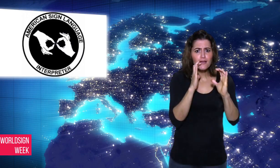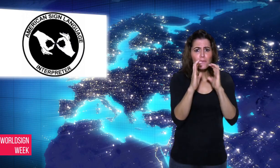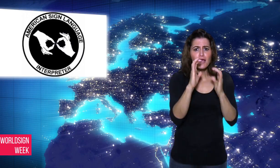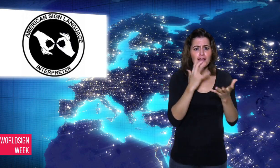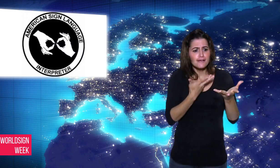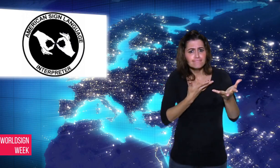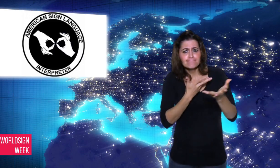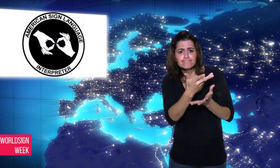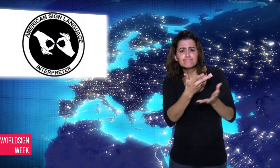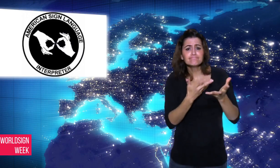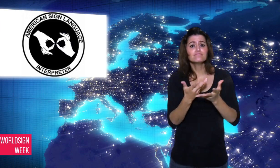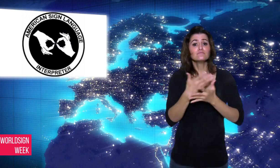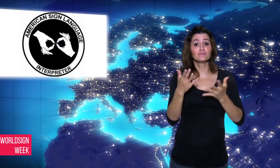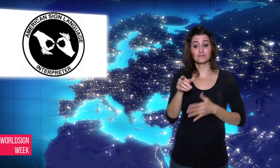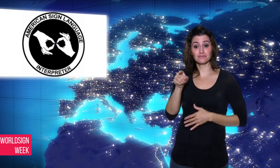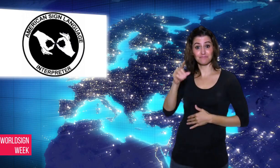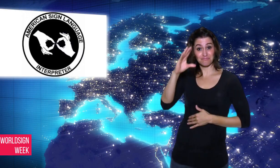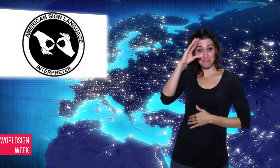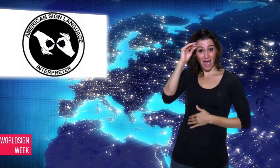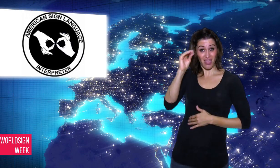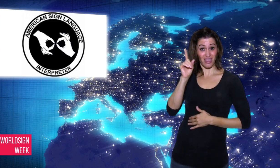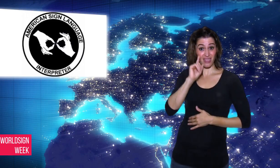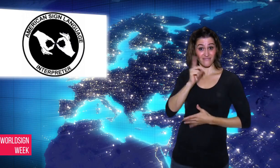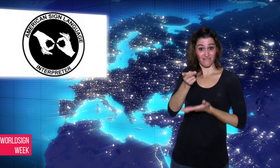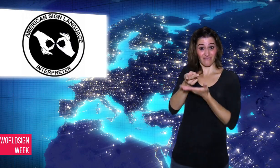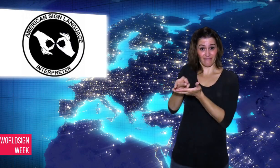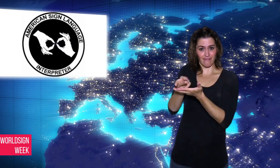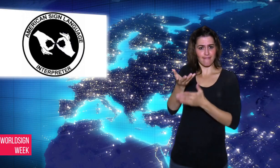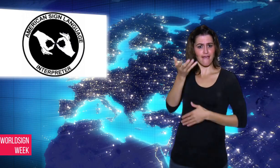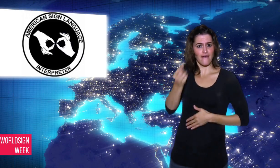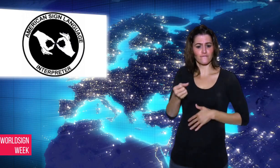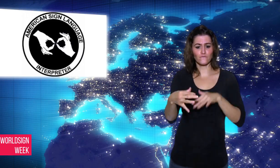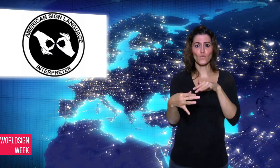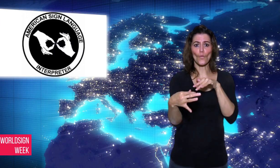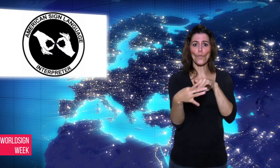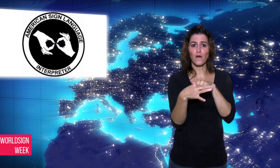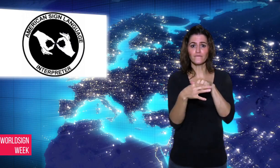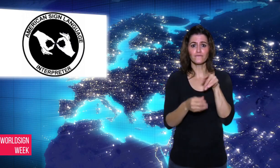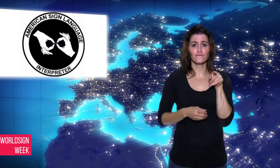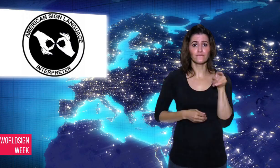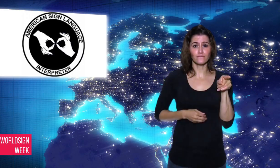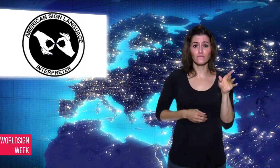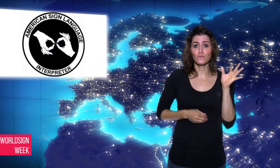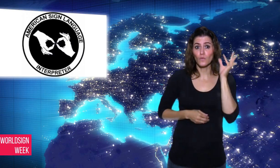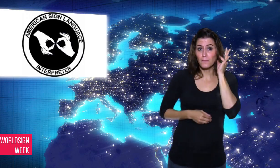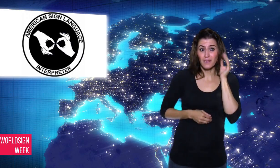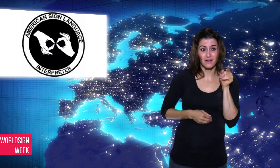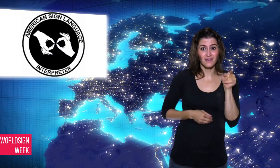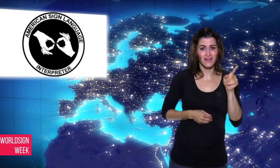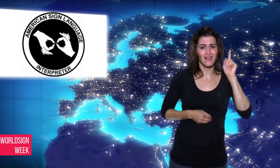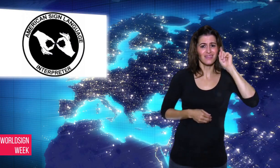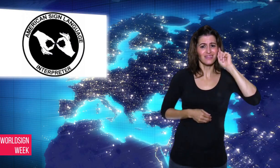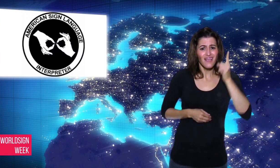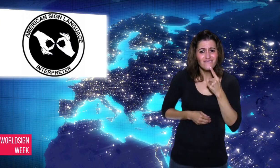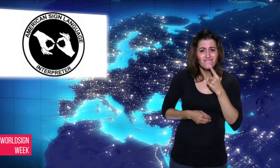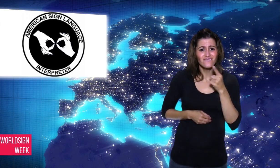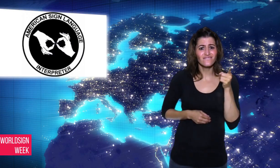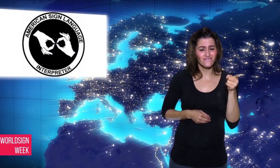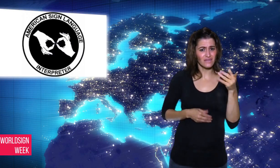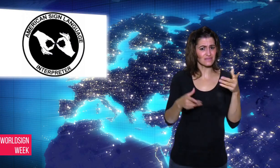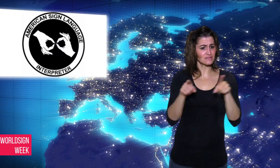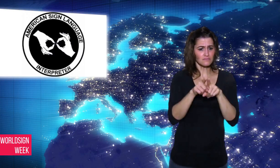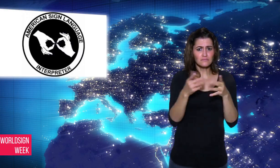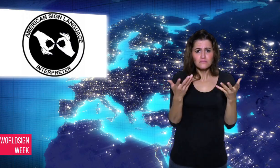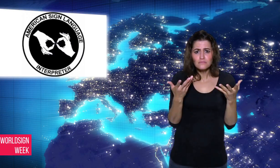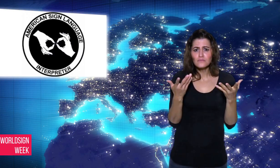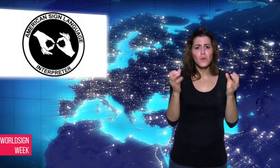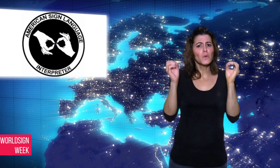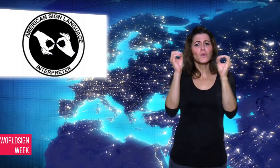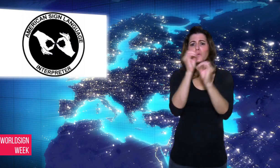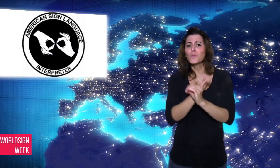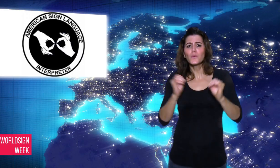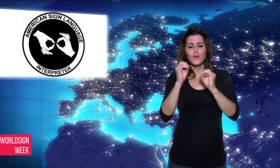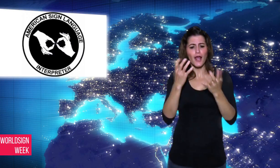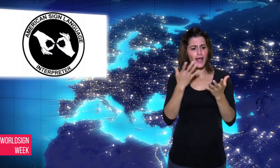about spinal damage discovered during